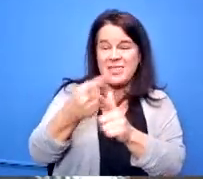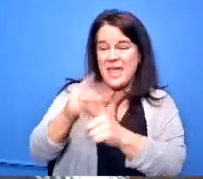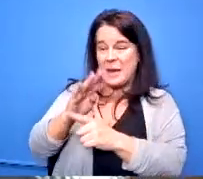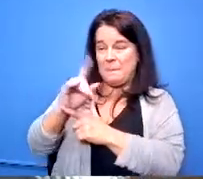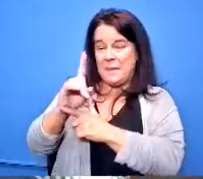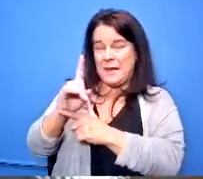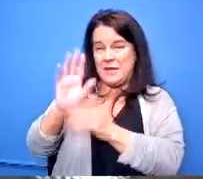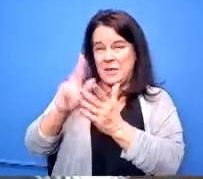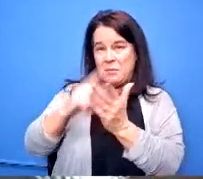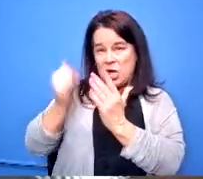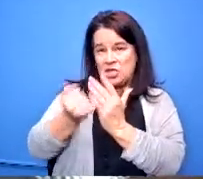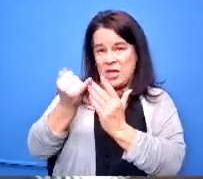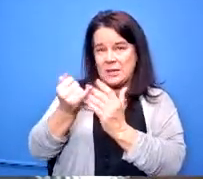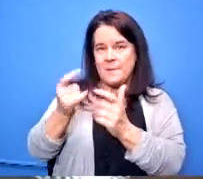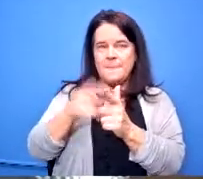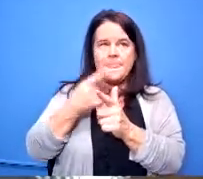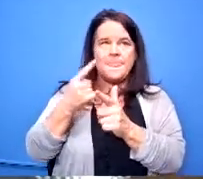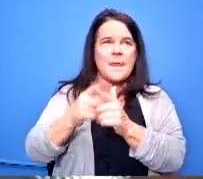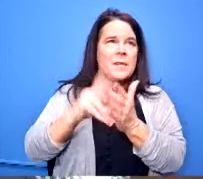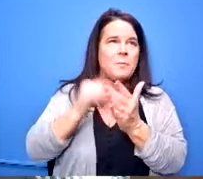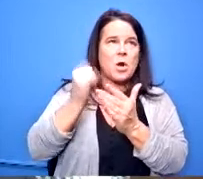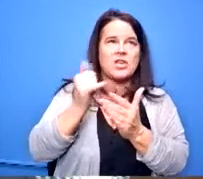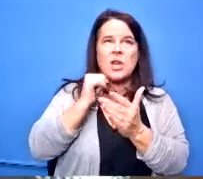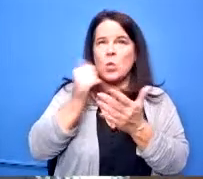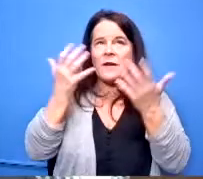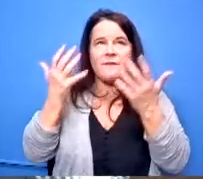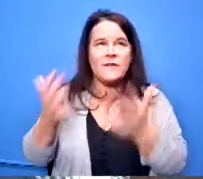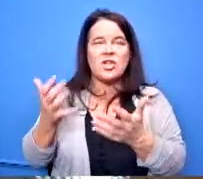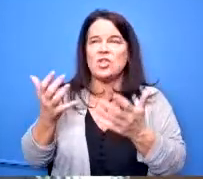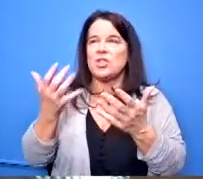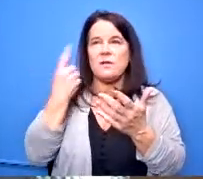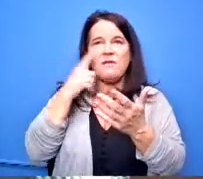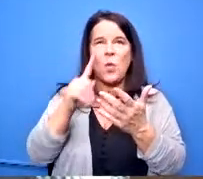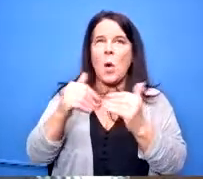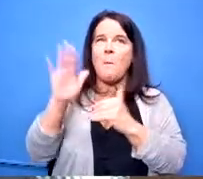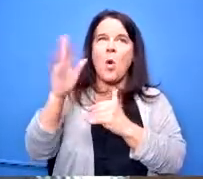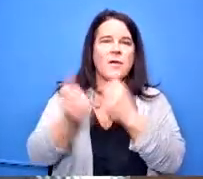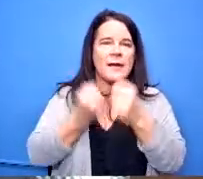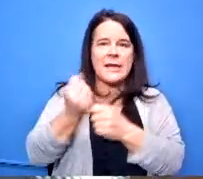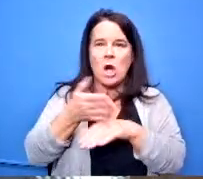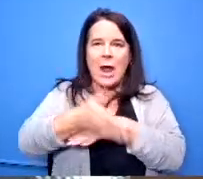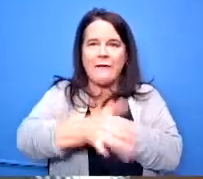wouldn't finish for probably a year or more after that in this case what it allowed what what this